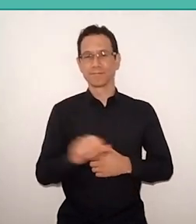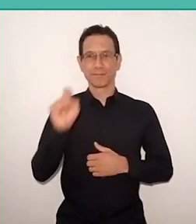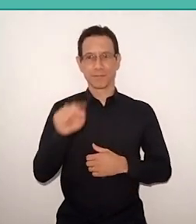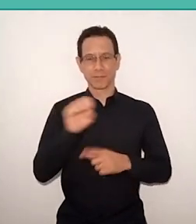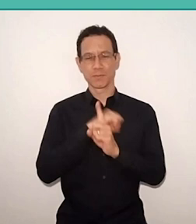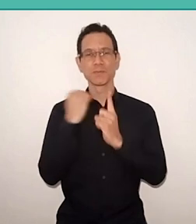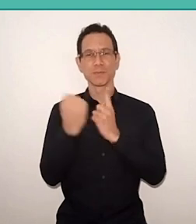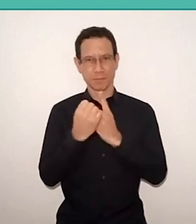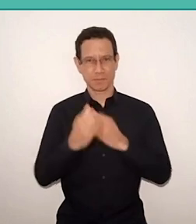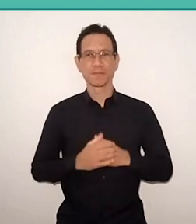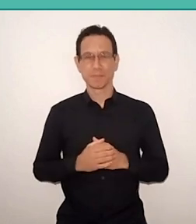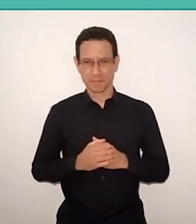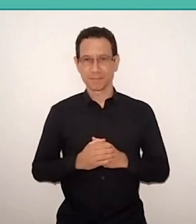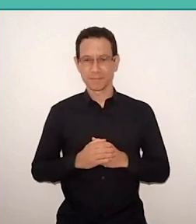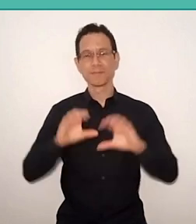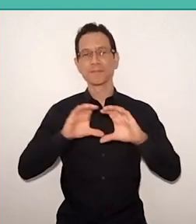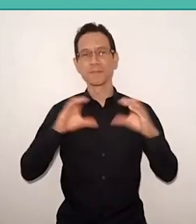CEDAC Educational Community,